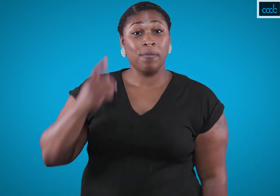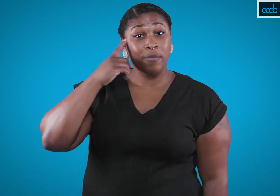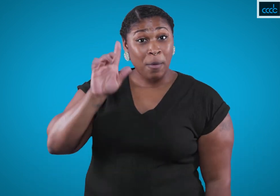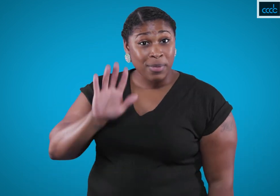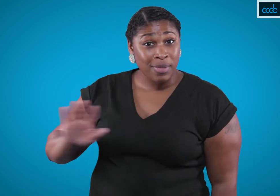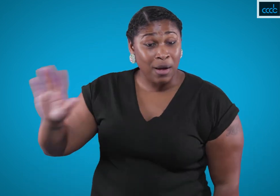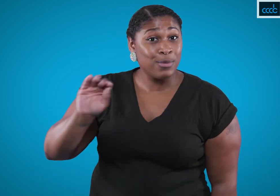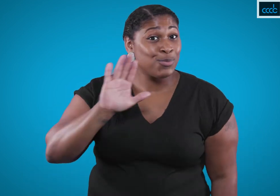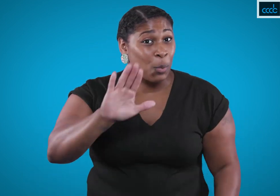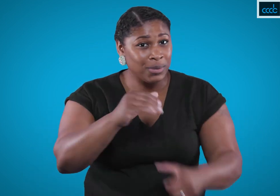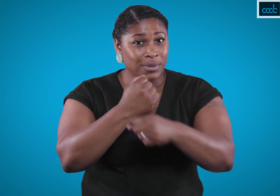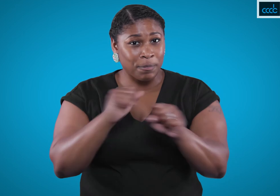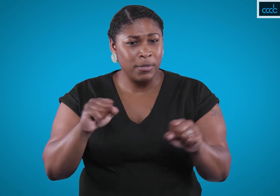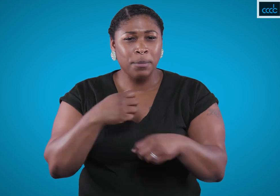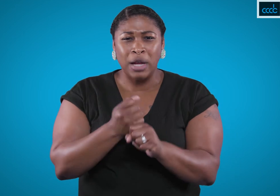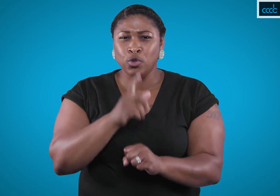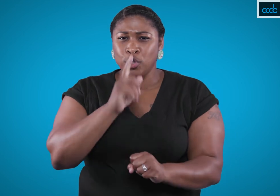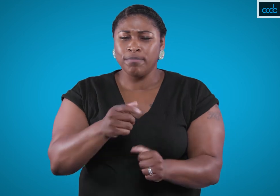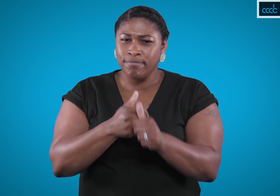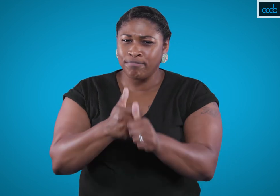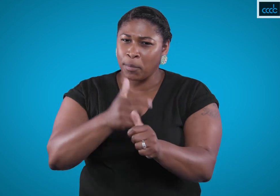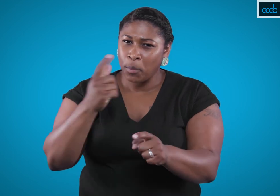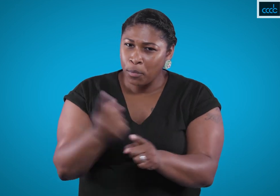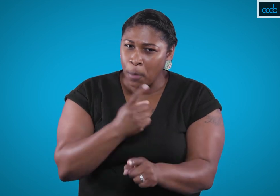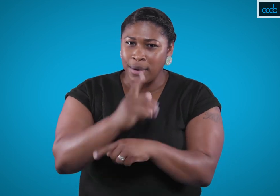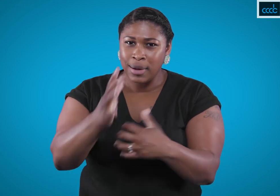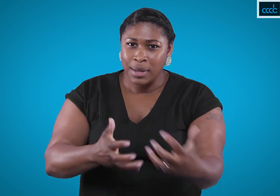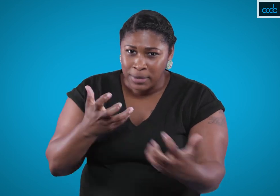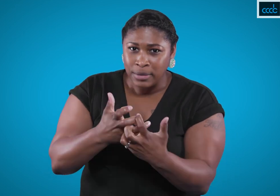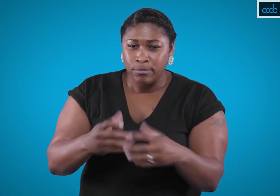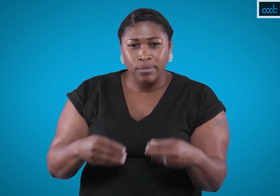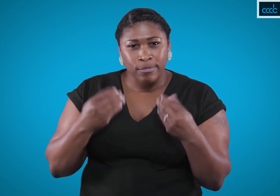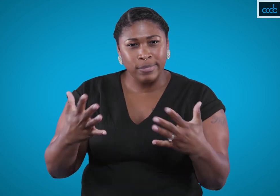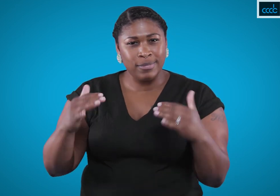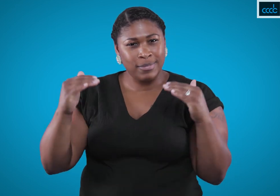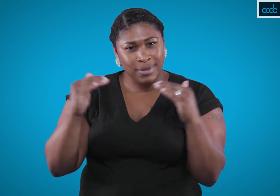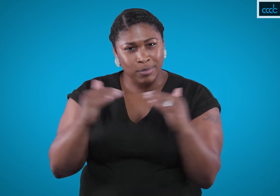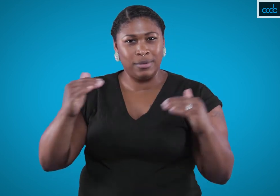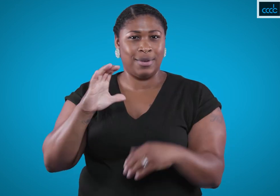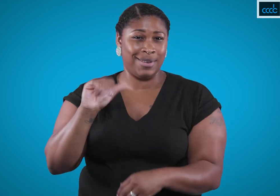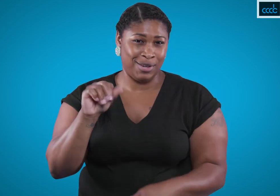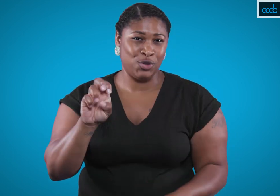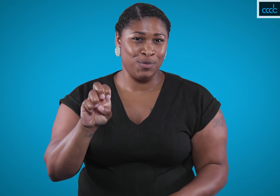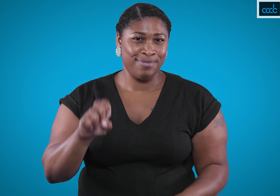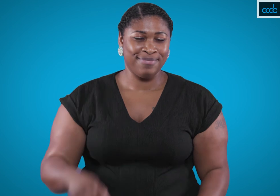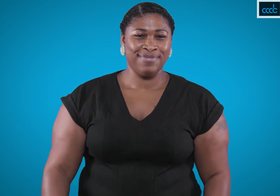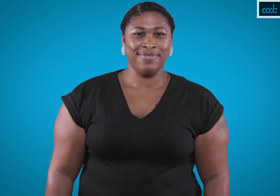For their safety and yours, be sure to provide the appropriate accommodations in order to provide the most equitable care.